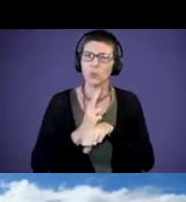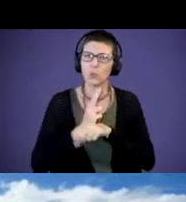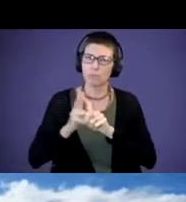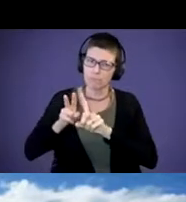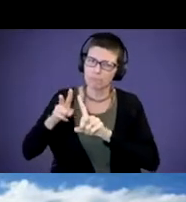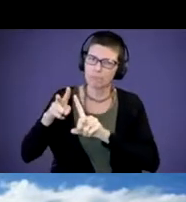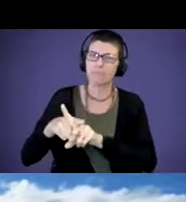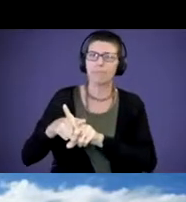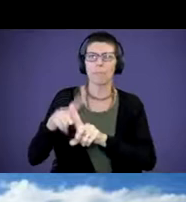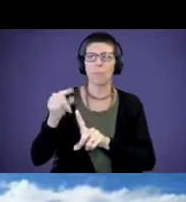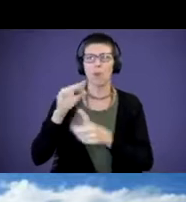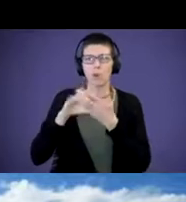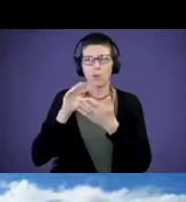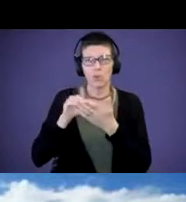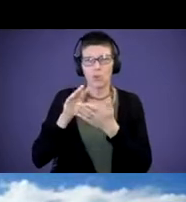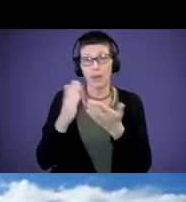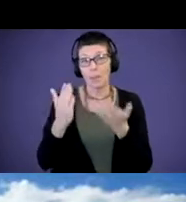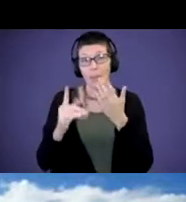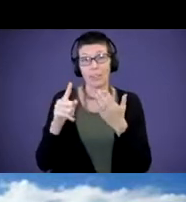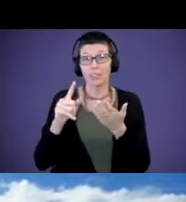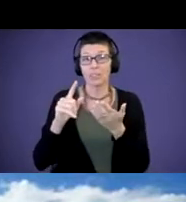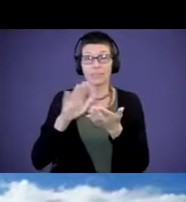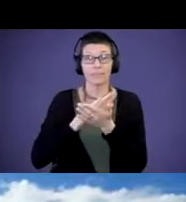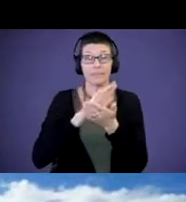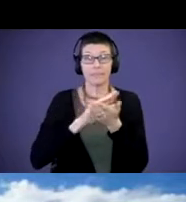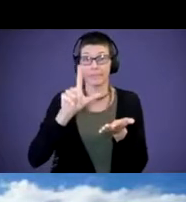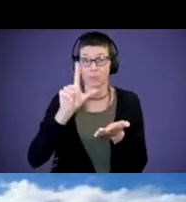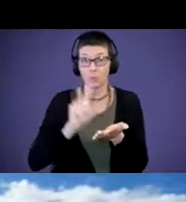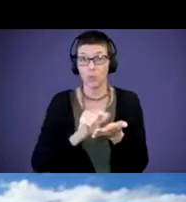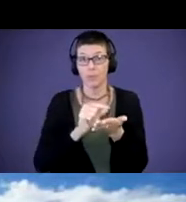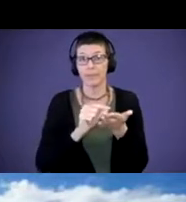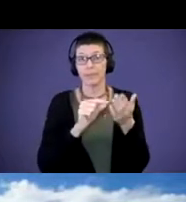Right? It may be just printing a sheet and using it during one of your meetings,